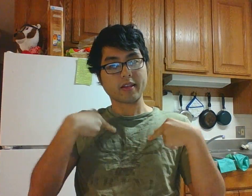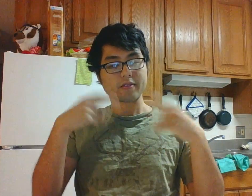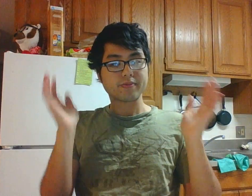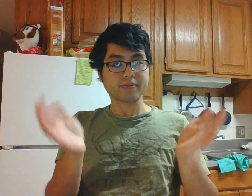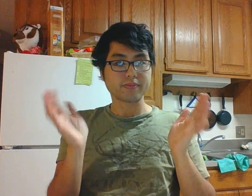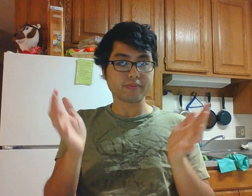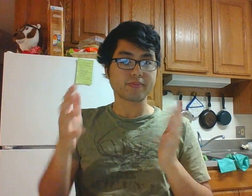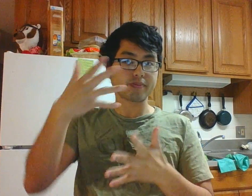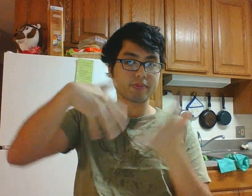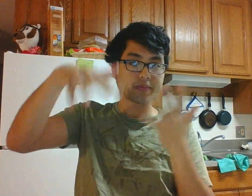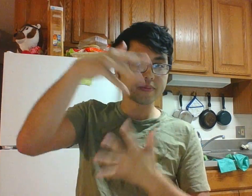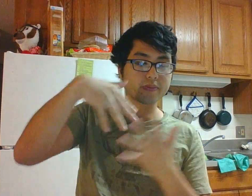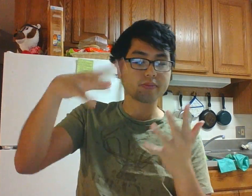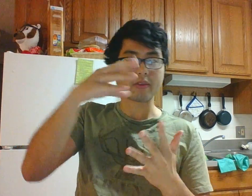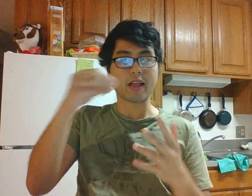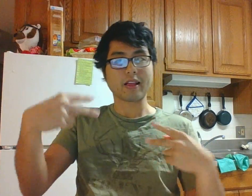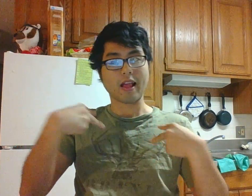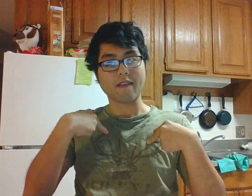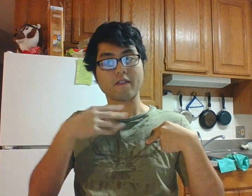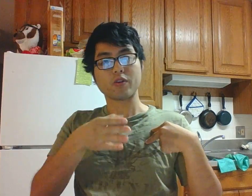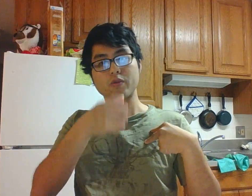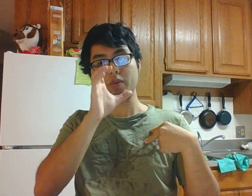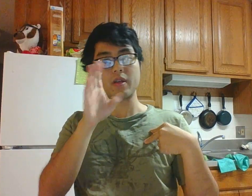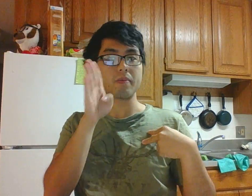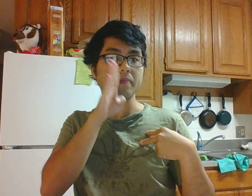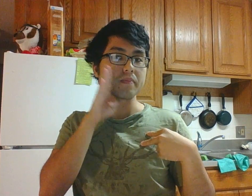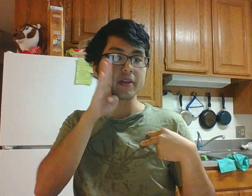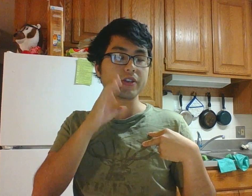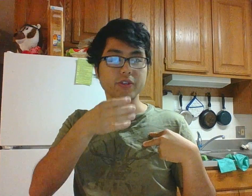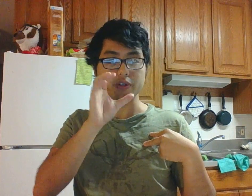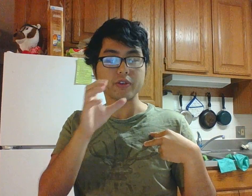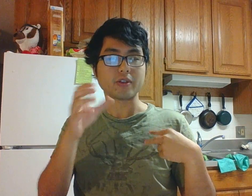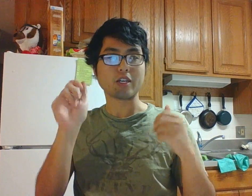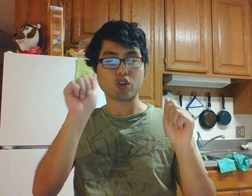and have chats, hanging out and have beers